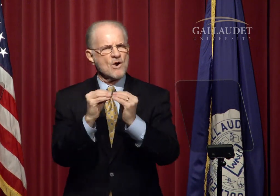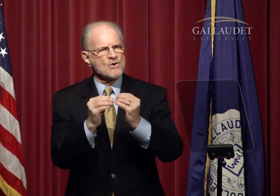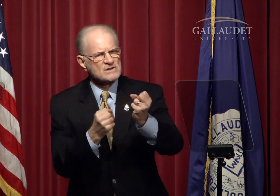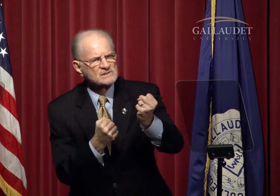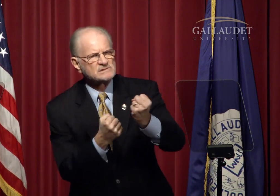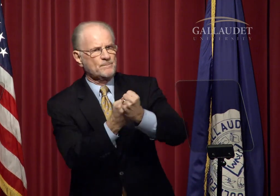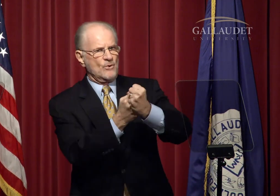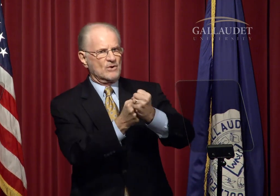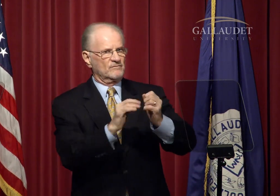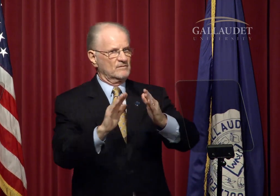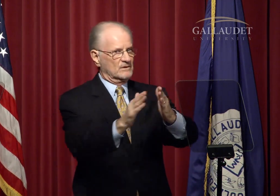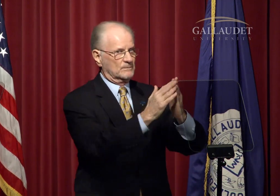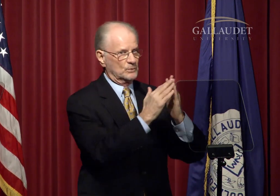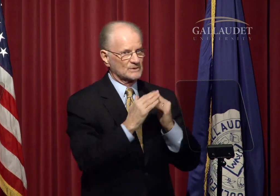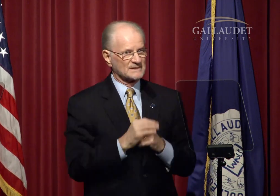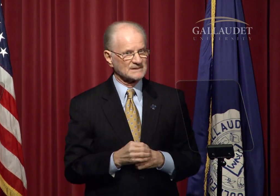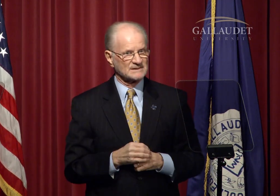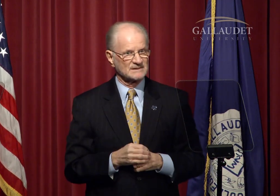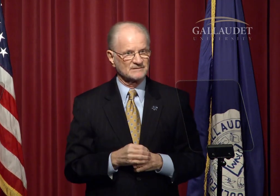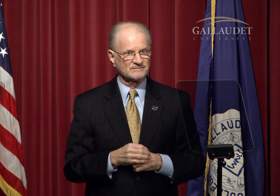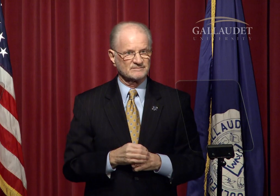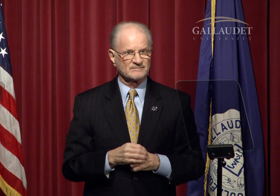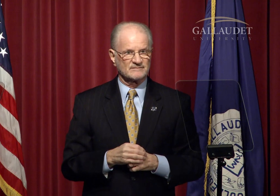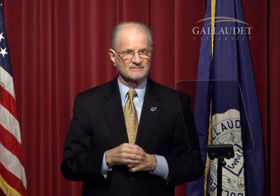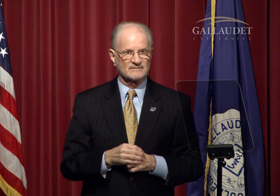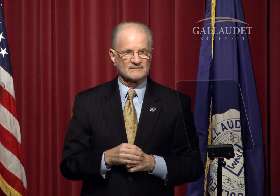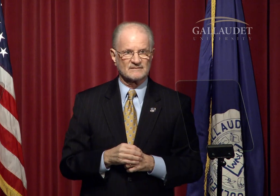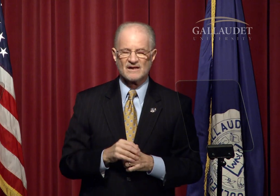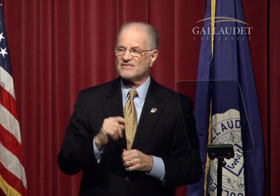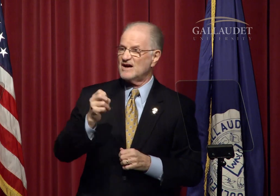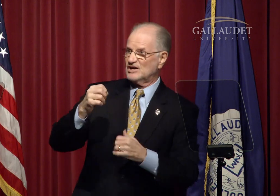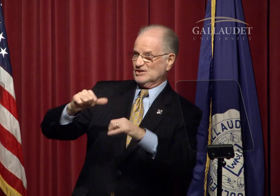and more supportive community.